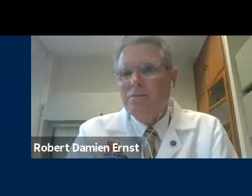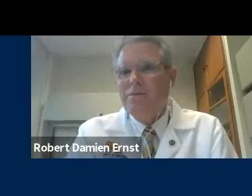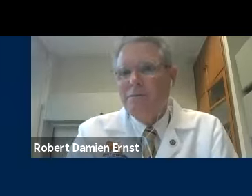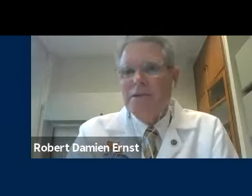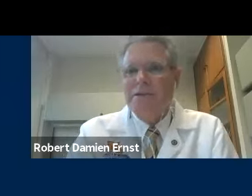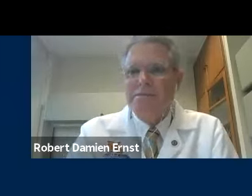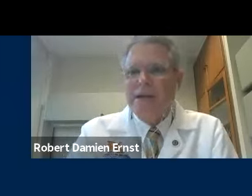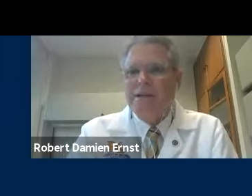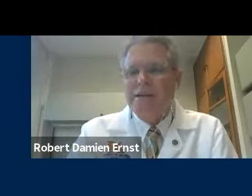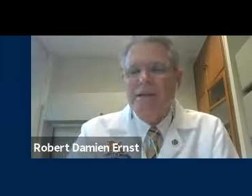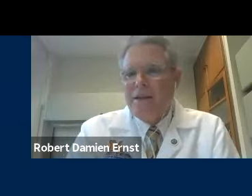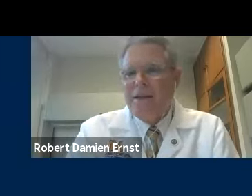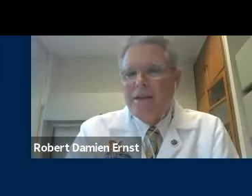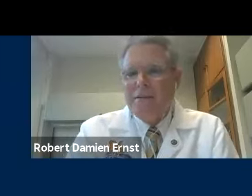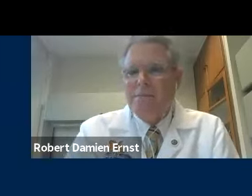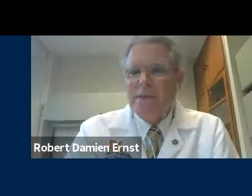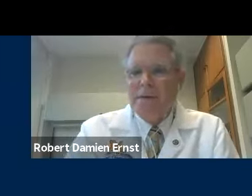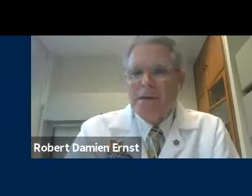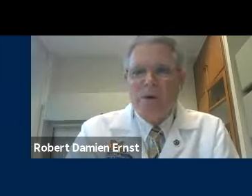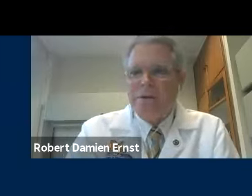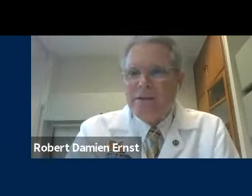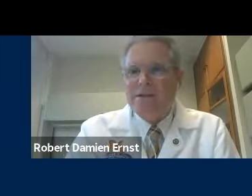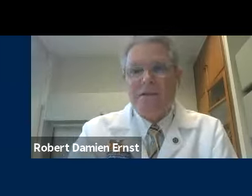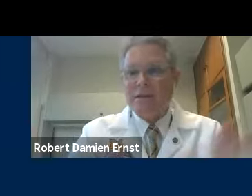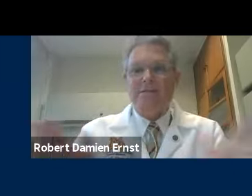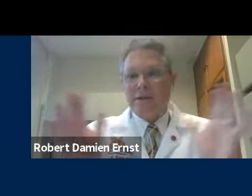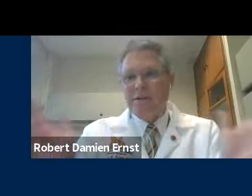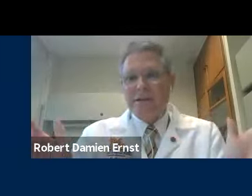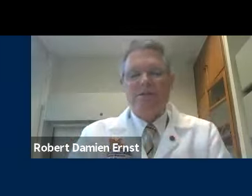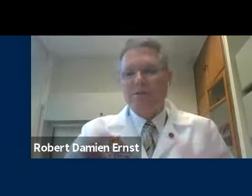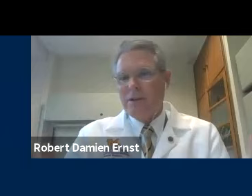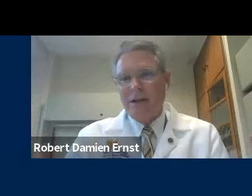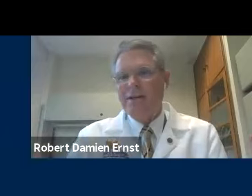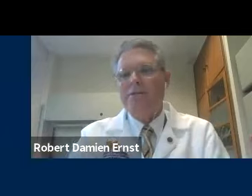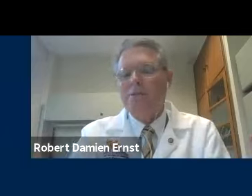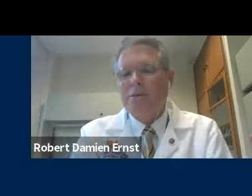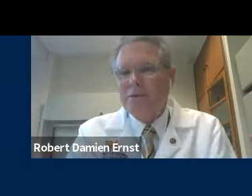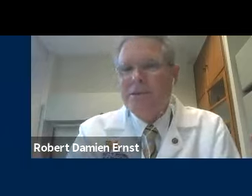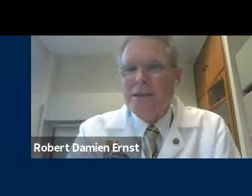So we've come to expect that, and whether this is a Delta variant issue or not, I don't know.